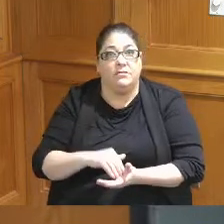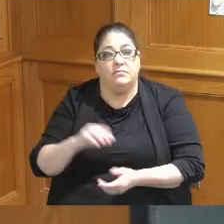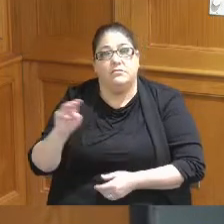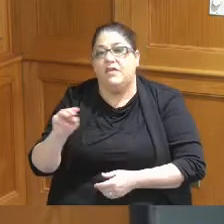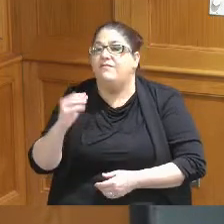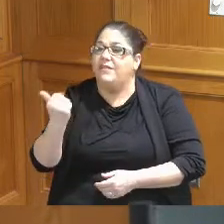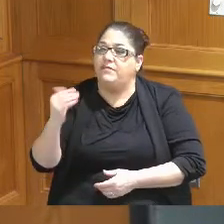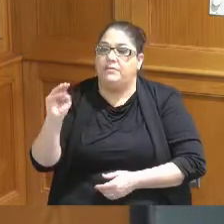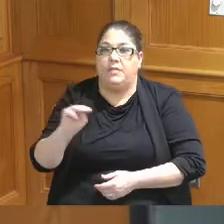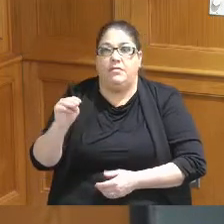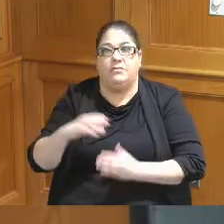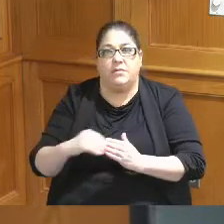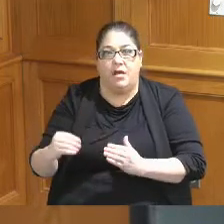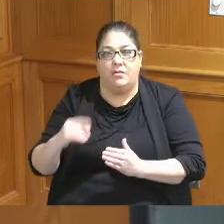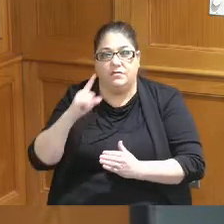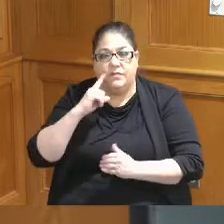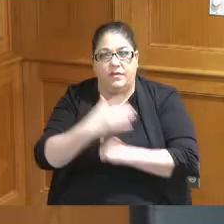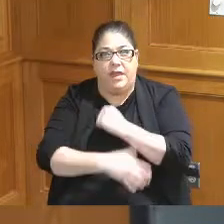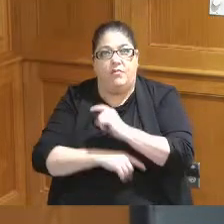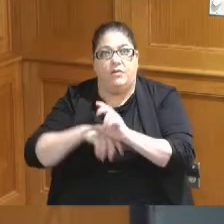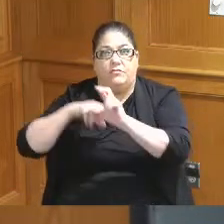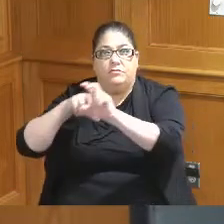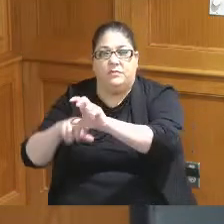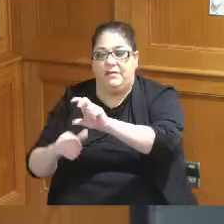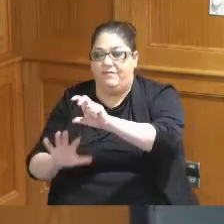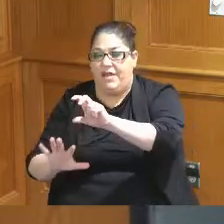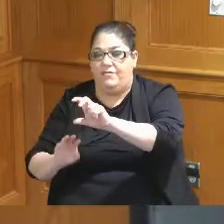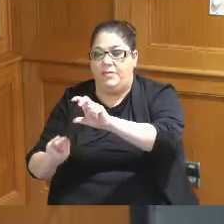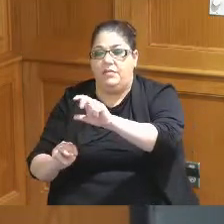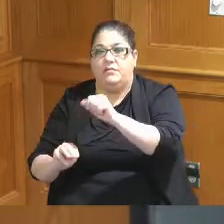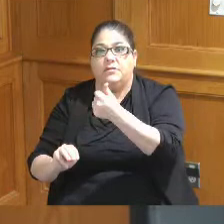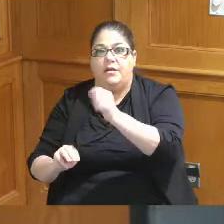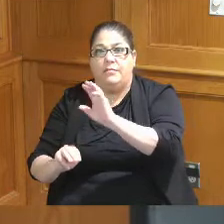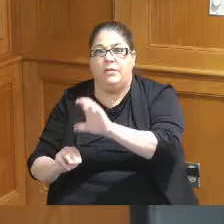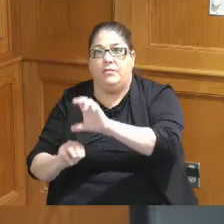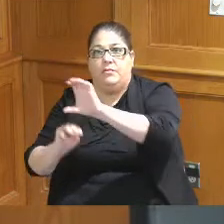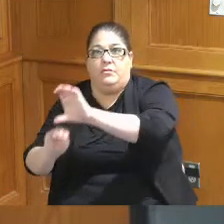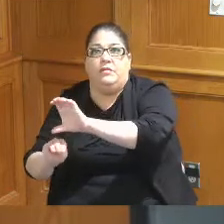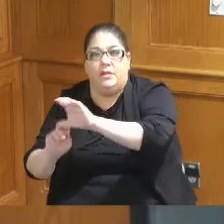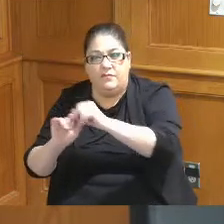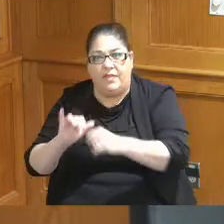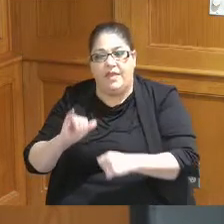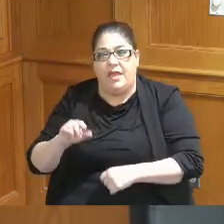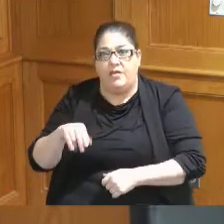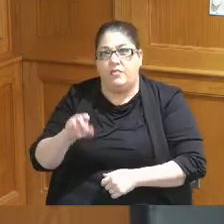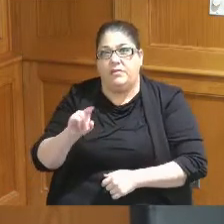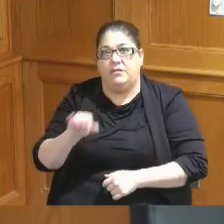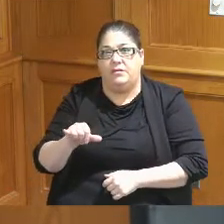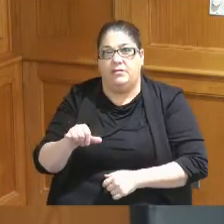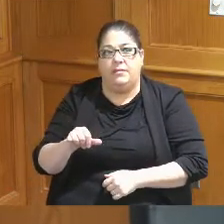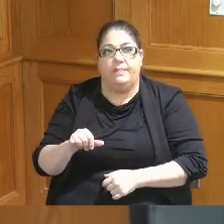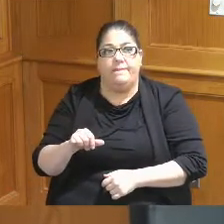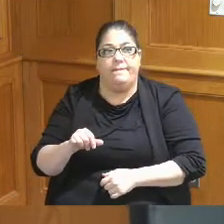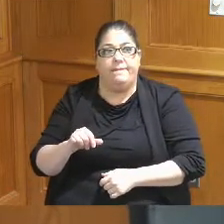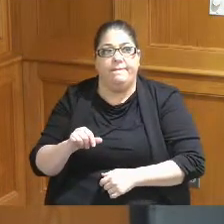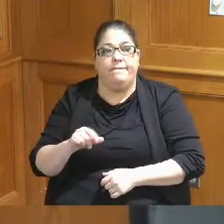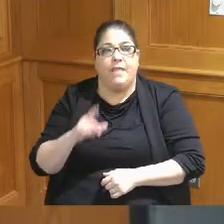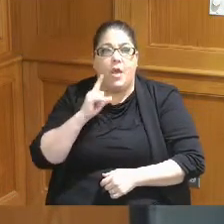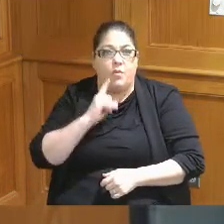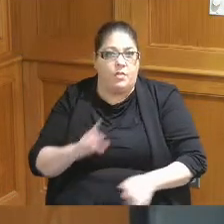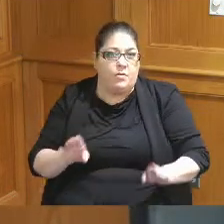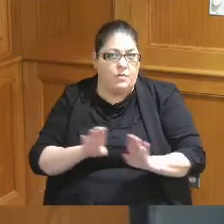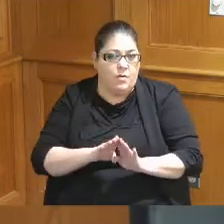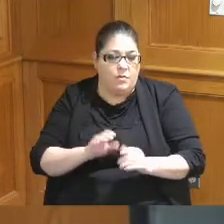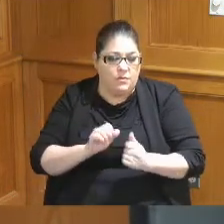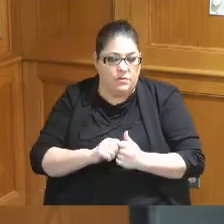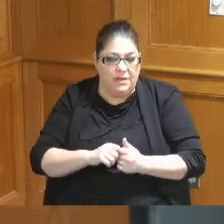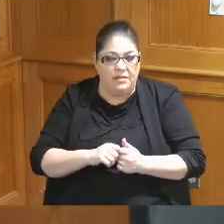dollars that the county has contributed to that Equity so I will just end it with I'd like to know